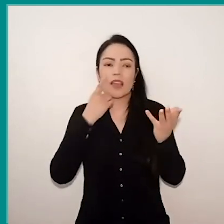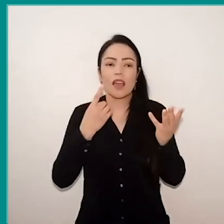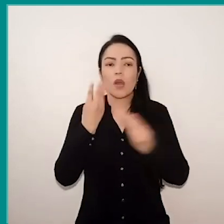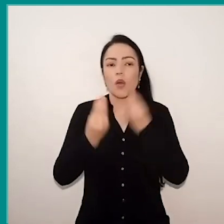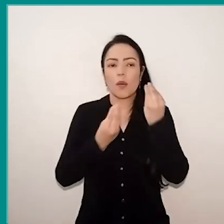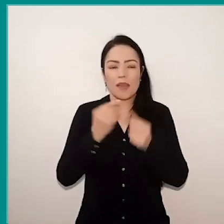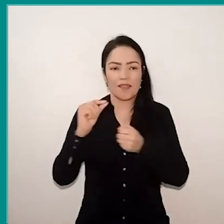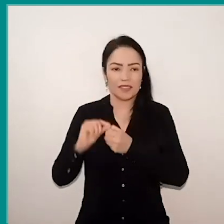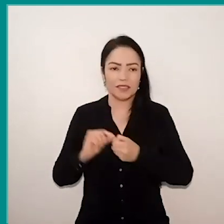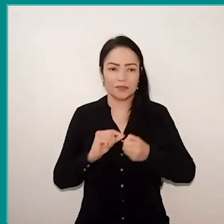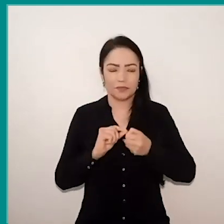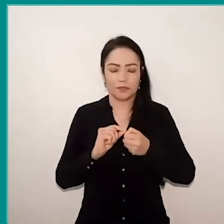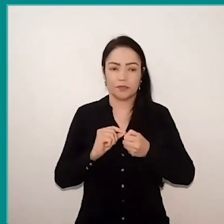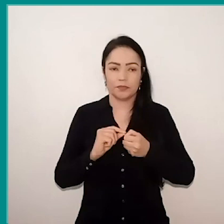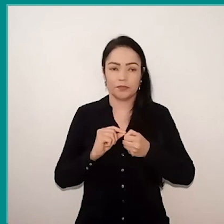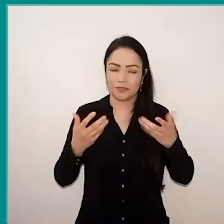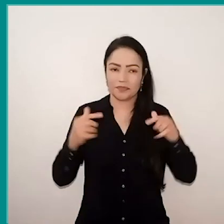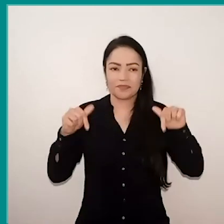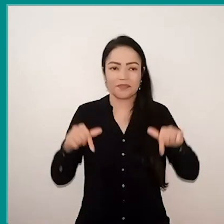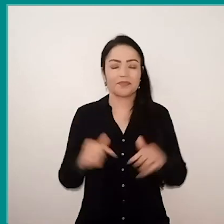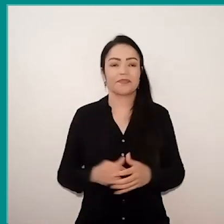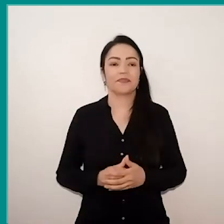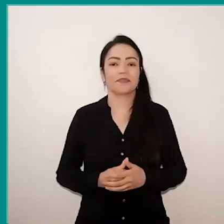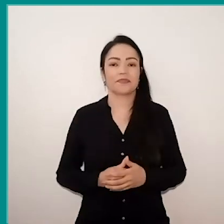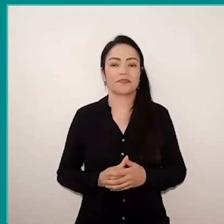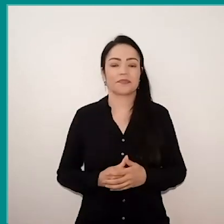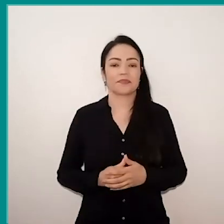So I want here, more than a reference,